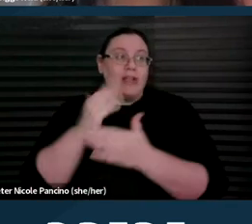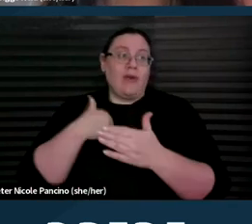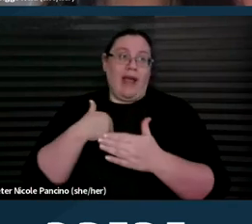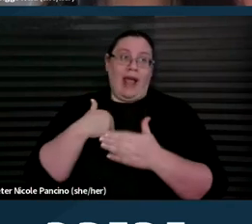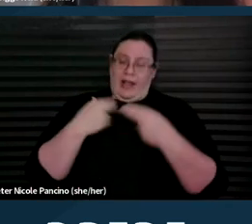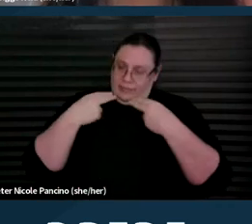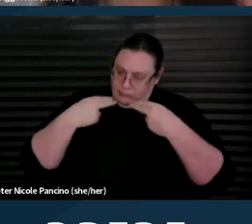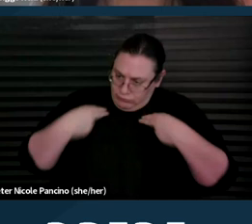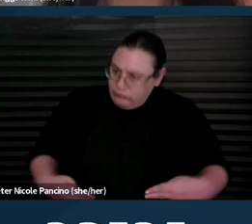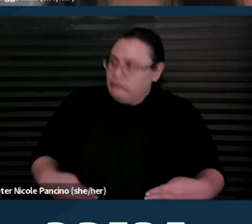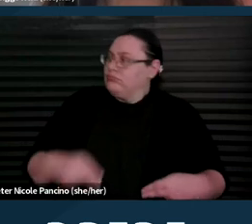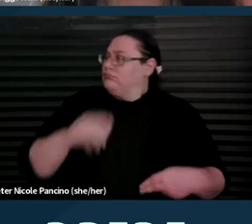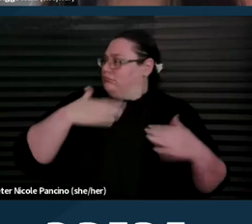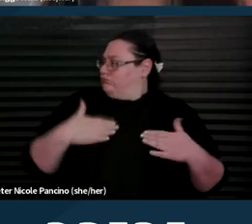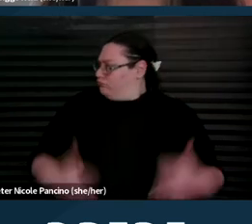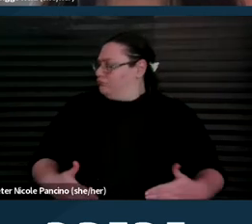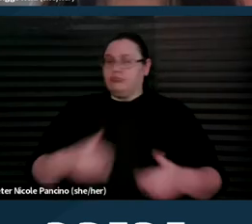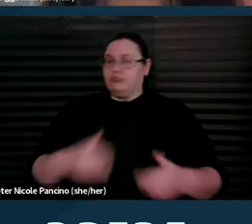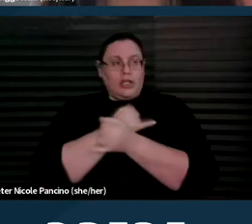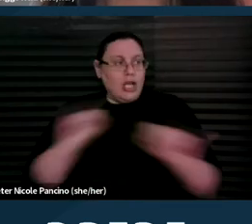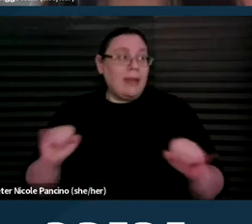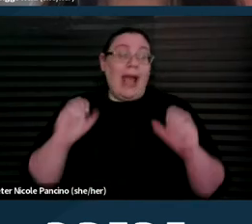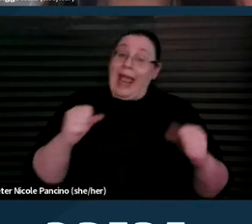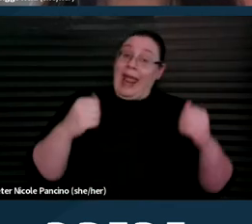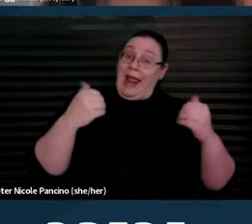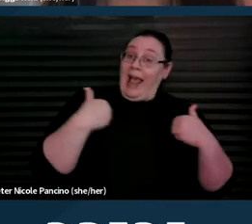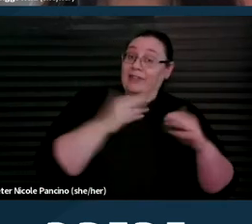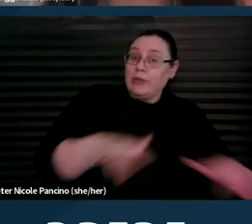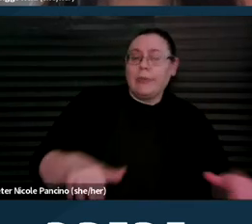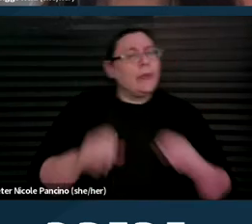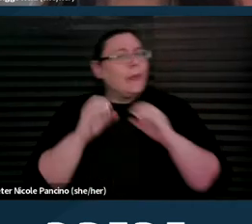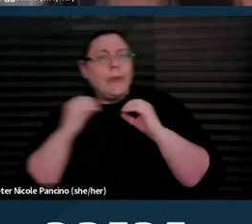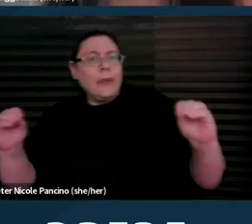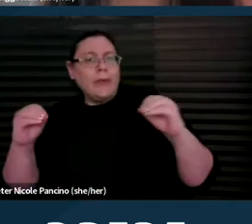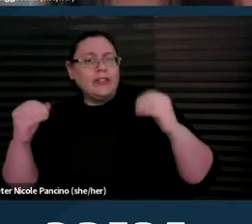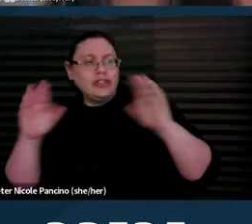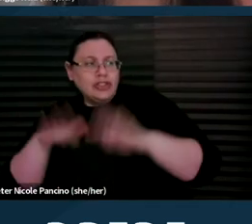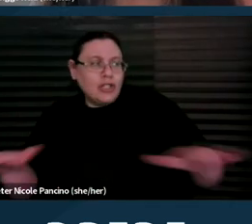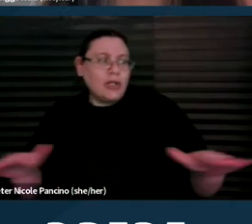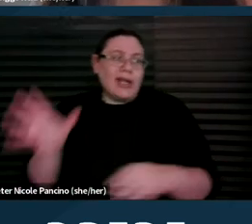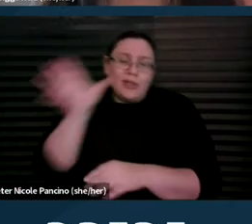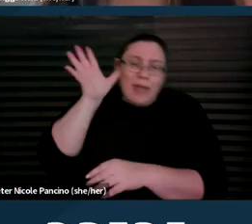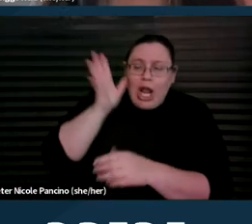have children, not have children, and parent our children in safe and sustainable communities.